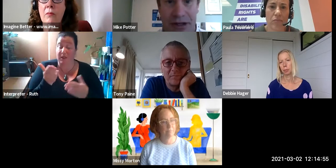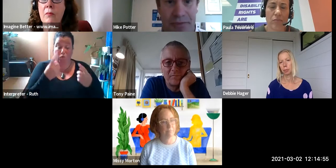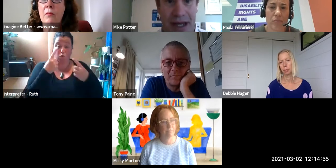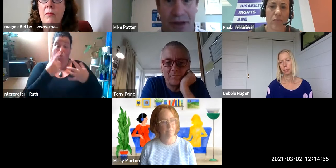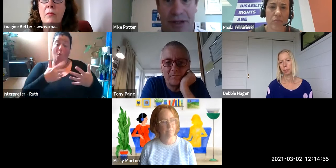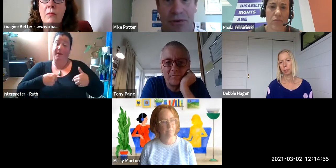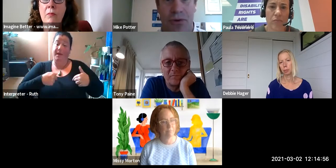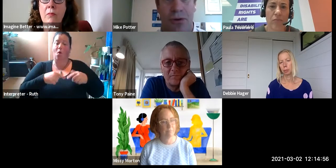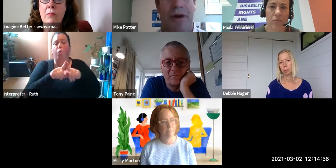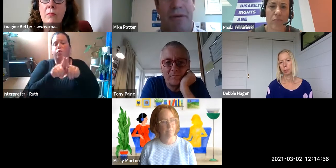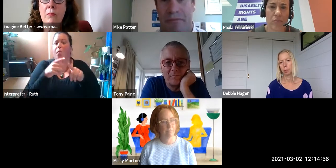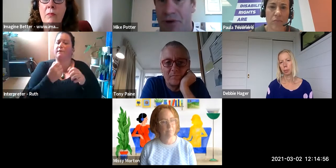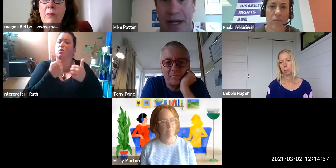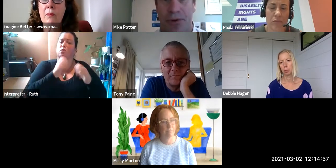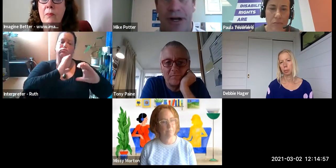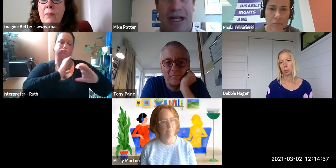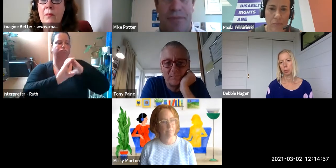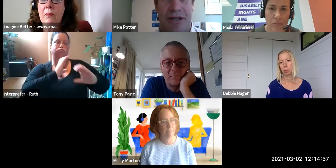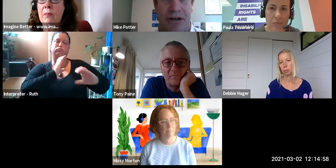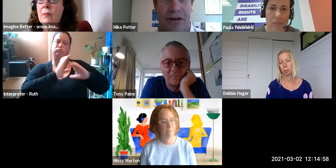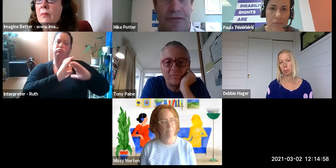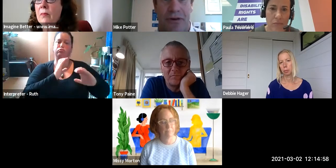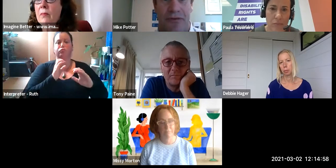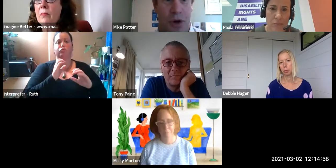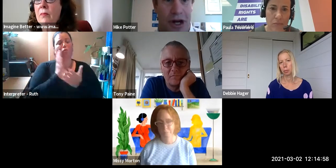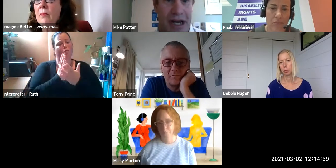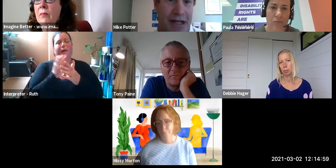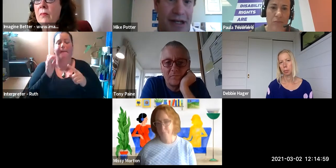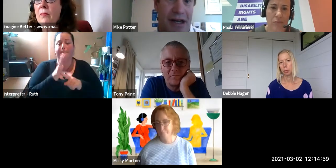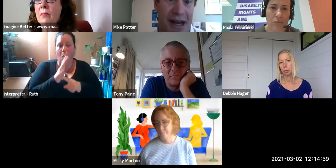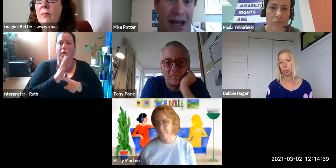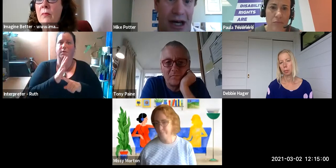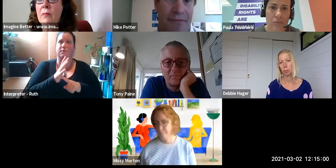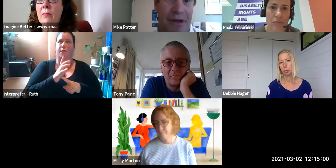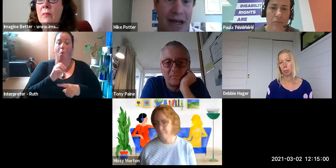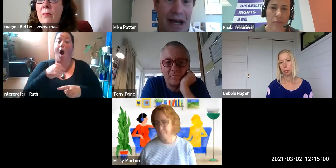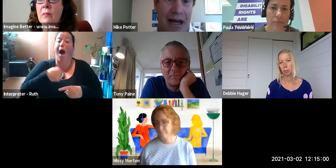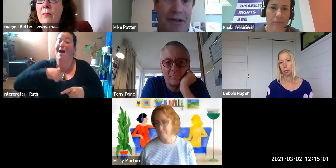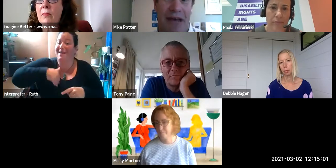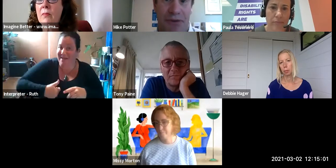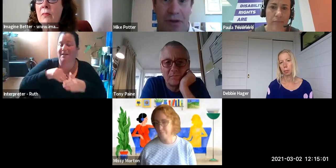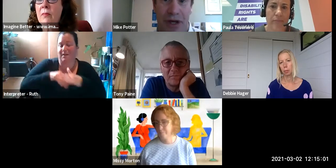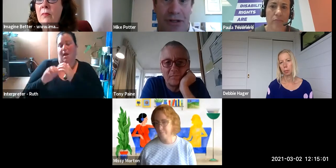To me, those are all really important aspects of what I need in an ally - to have those